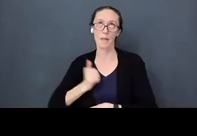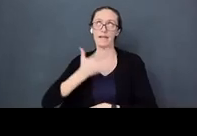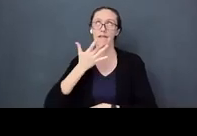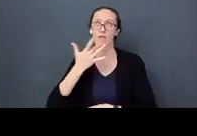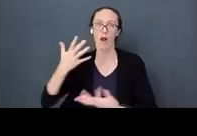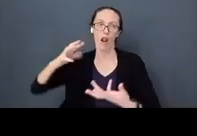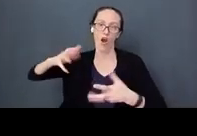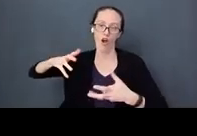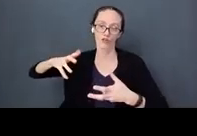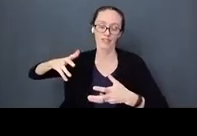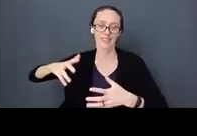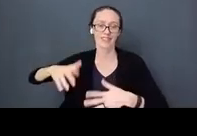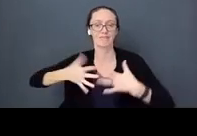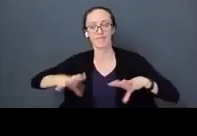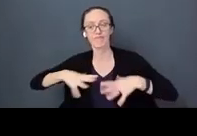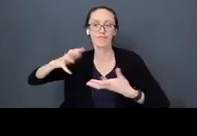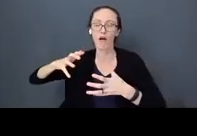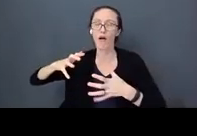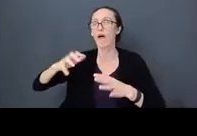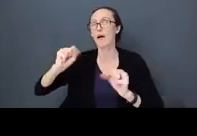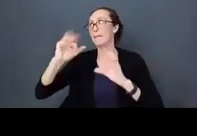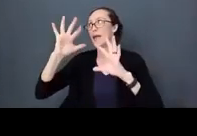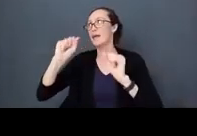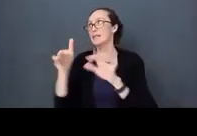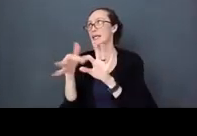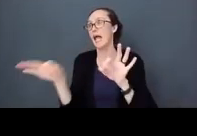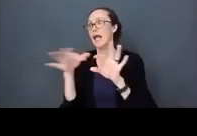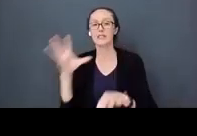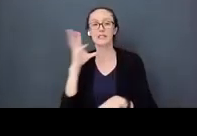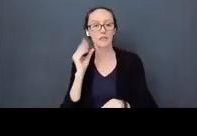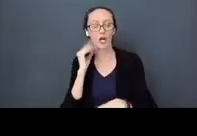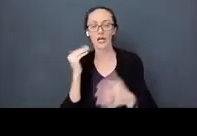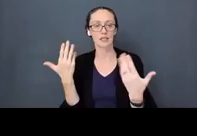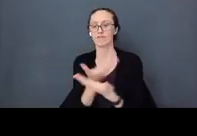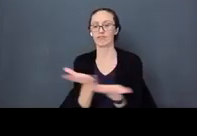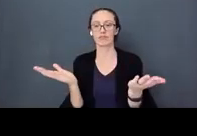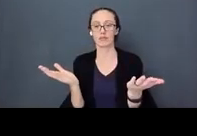just the most amazing language experience in the world. You do laundry - there are